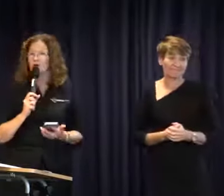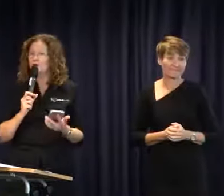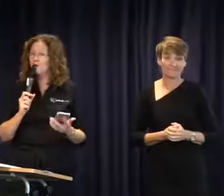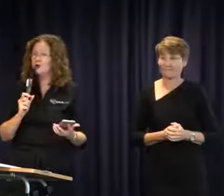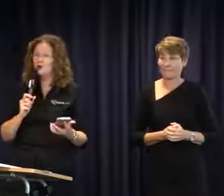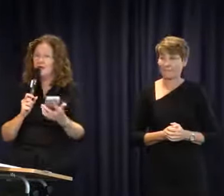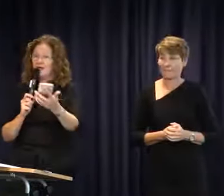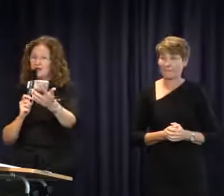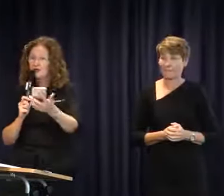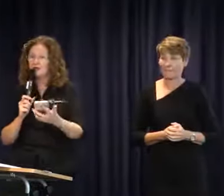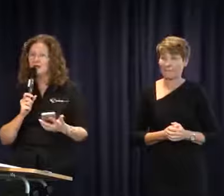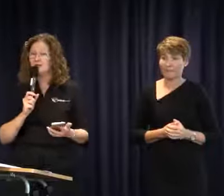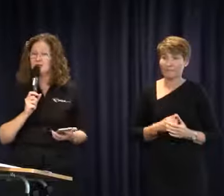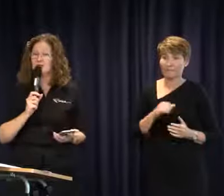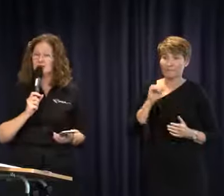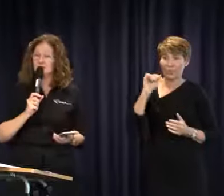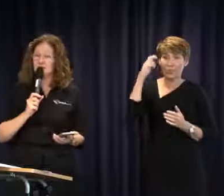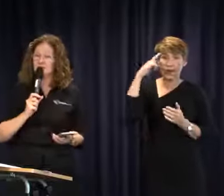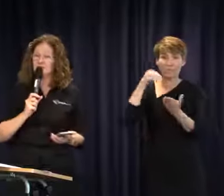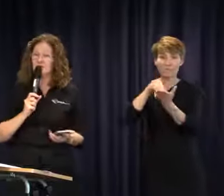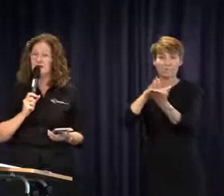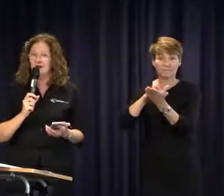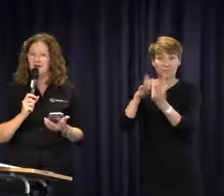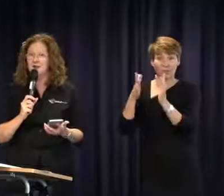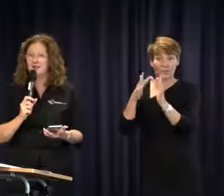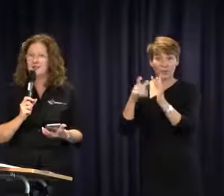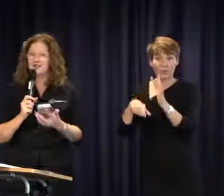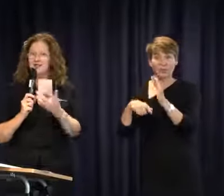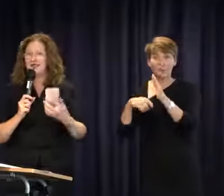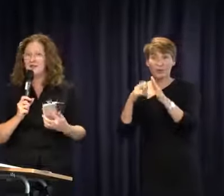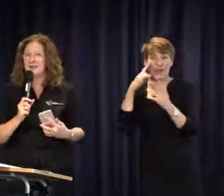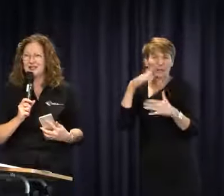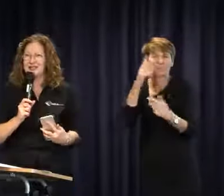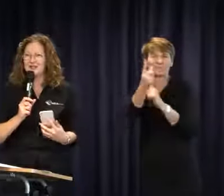Could I put your name down as a contact person? I don't know what it is but come and see me